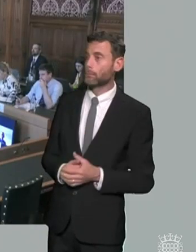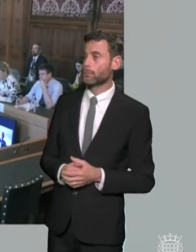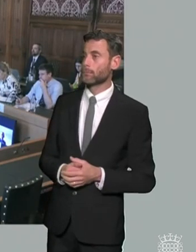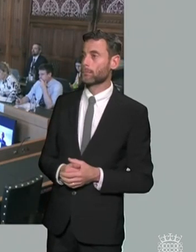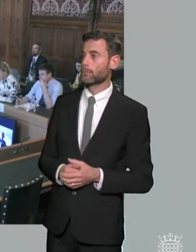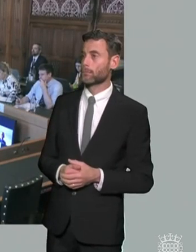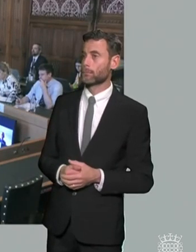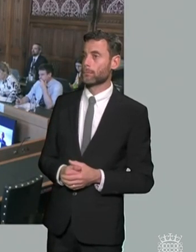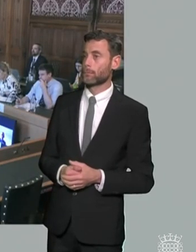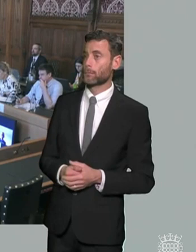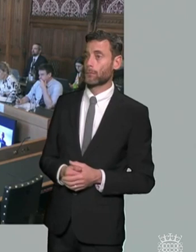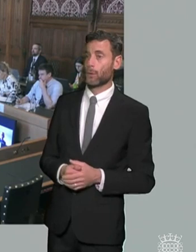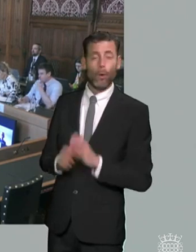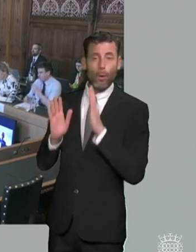and we don't all have to answer yeah sure let's go for them